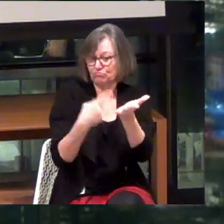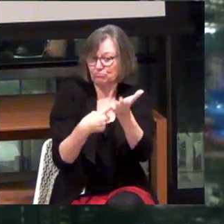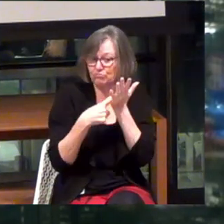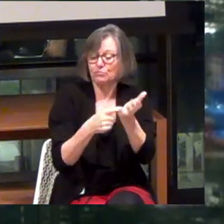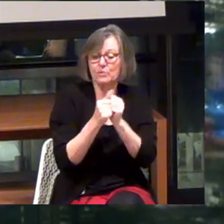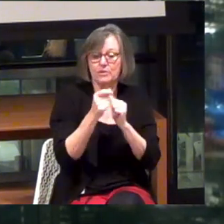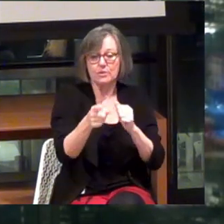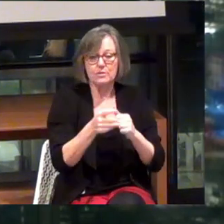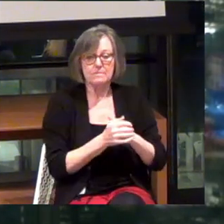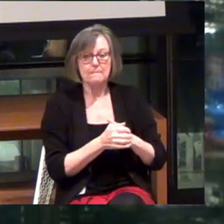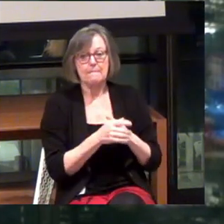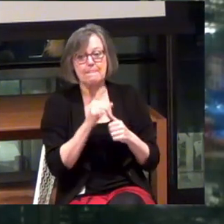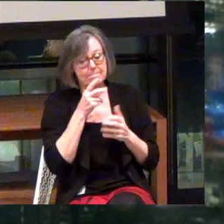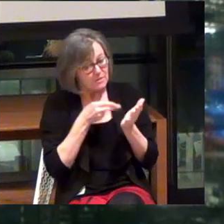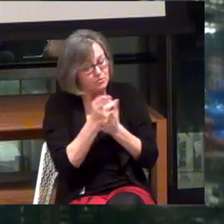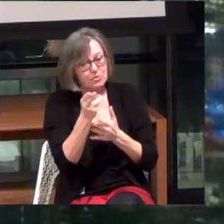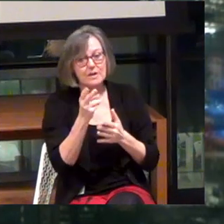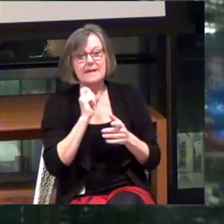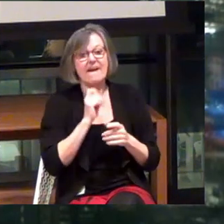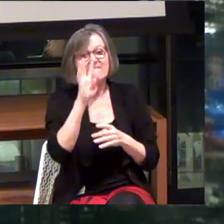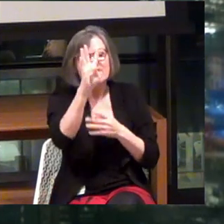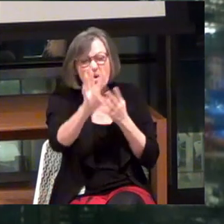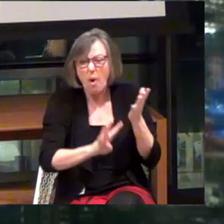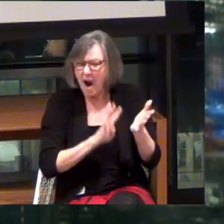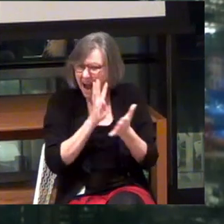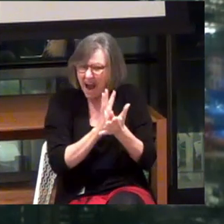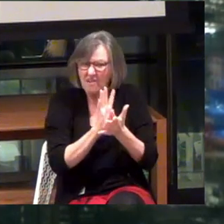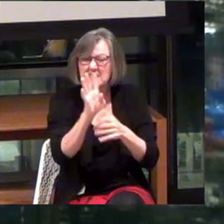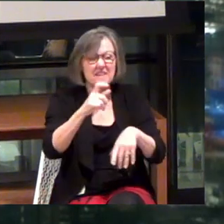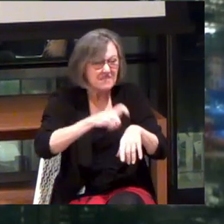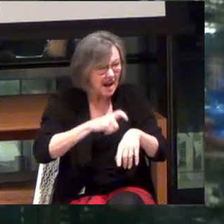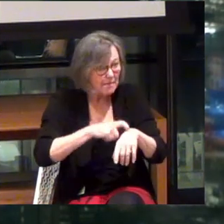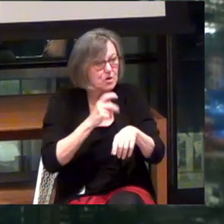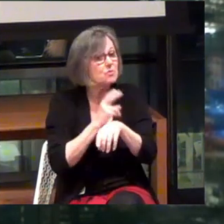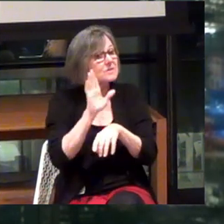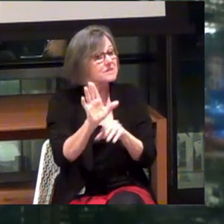You know, truth be told, he gave us four hours of his day. Let us use his office.